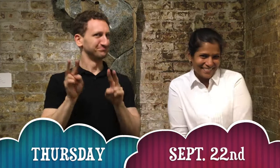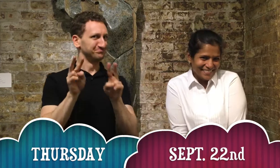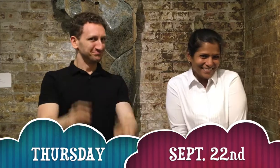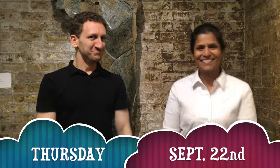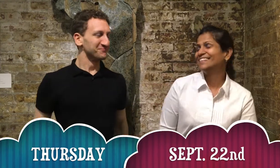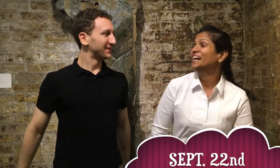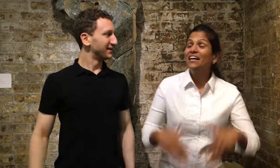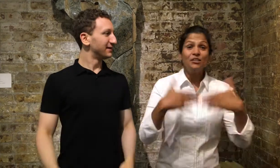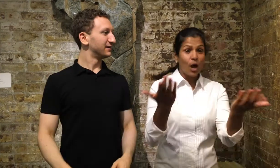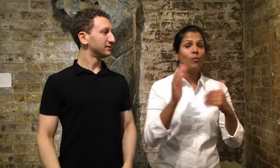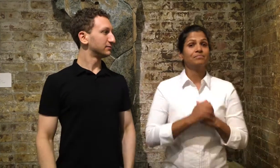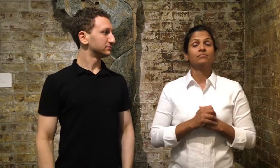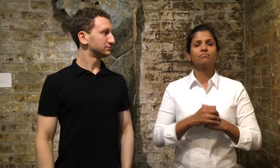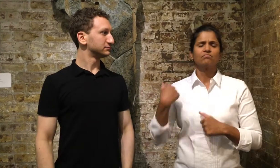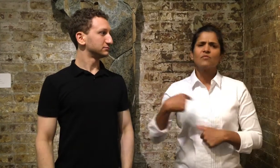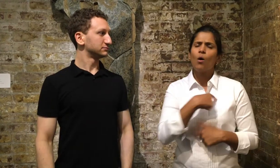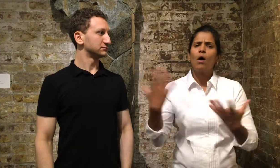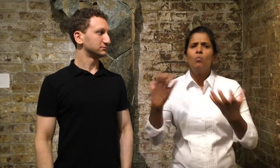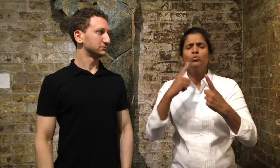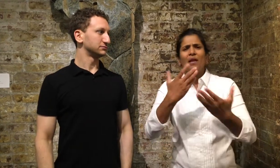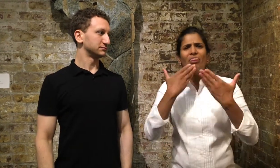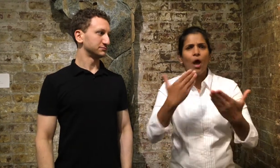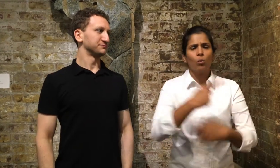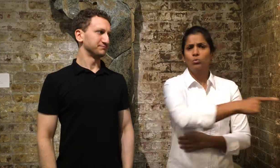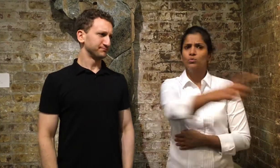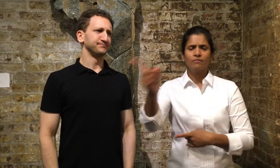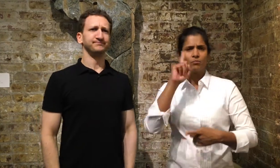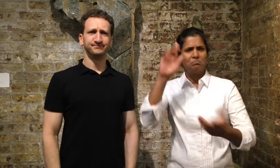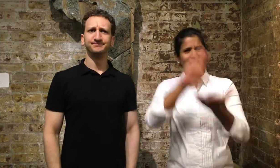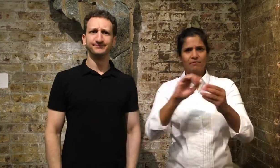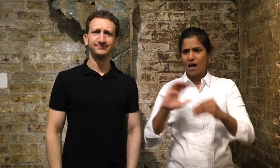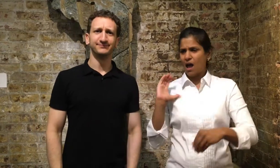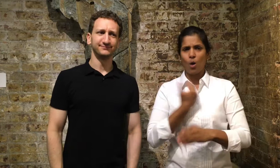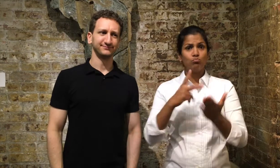We can hardly wait! Yeah, we're really looking forward to it. Before it comes out we wanted to take